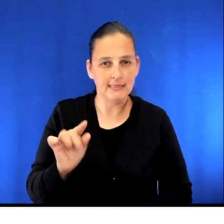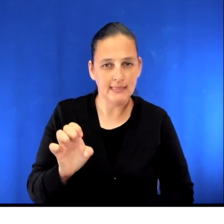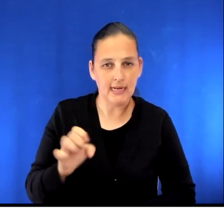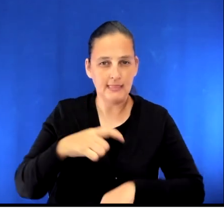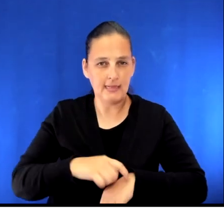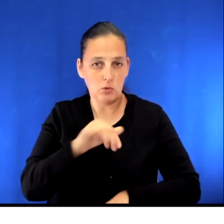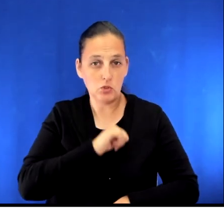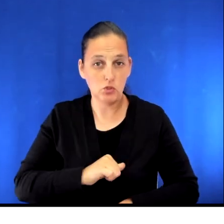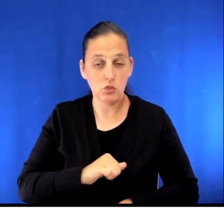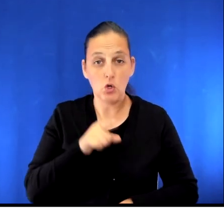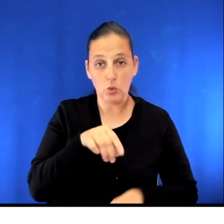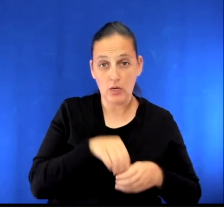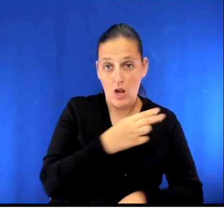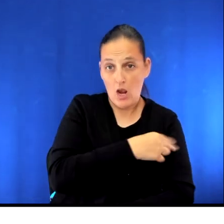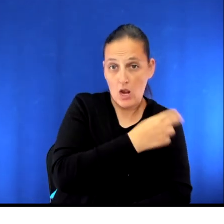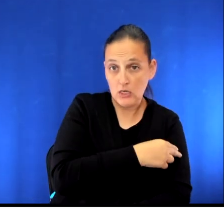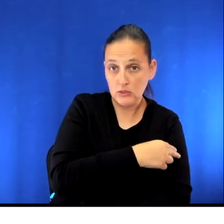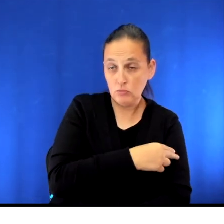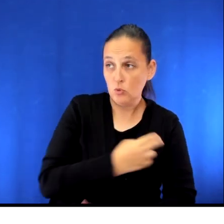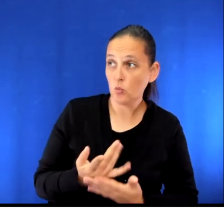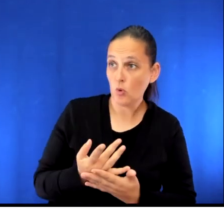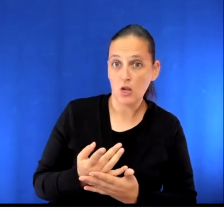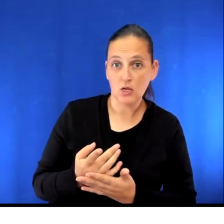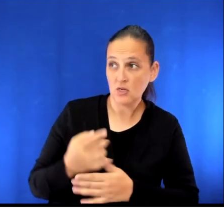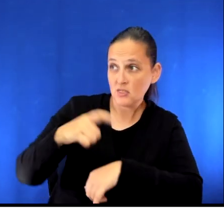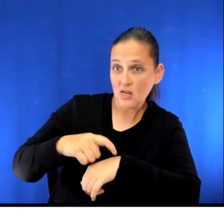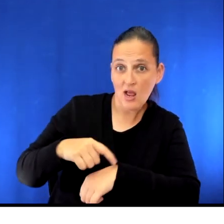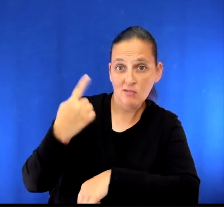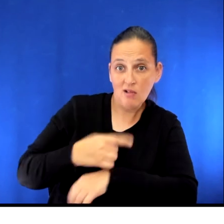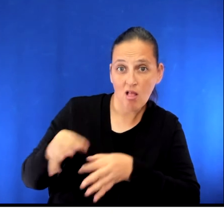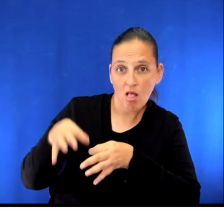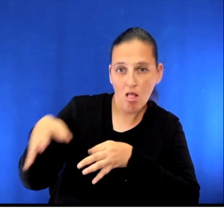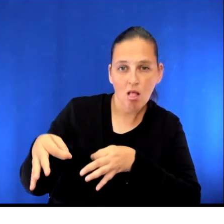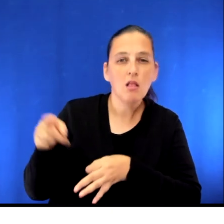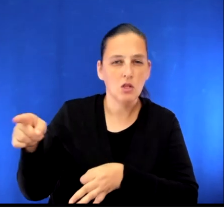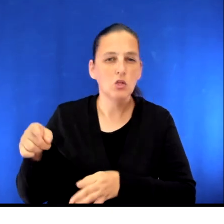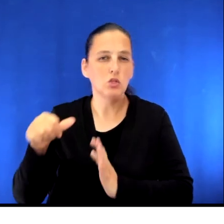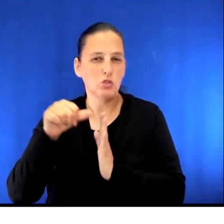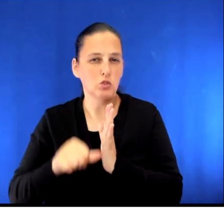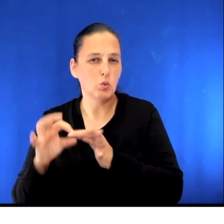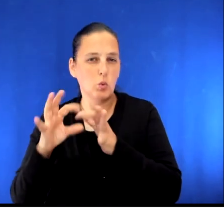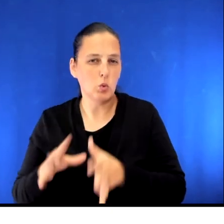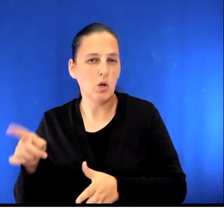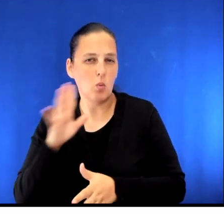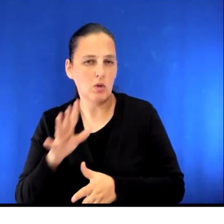If you are in hospital waiting for surgery and the date or time changes, the cardiac surgery triage coordinator will reschedule your surgery.